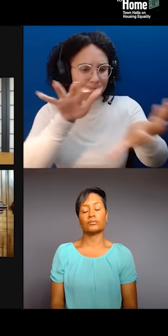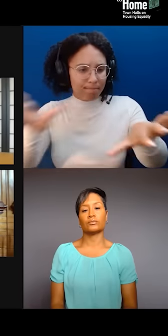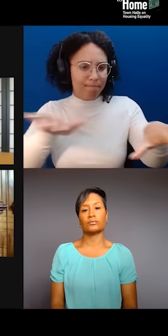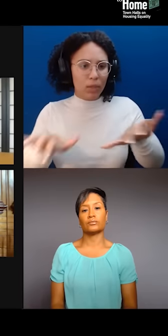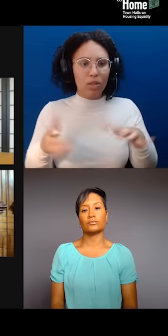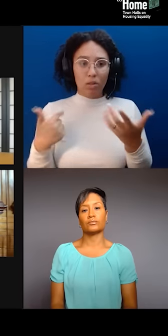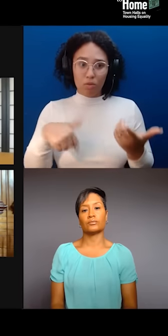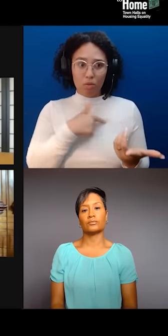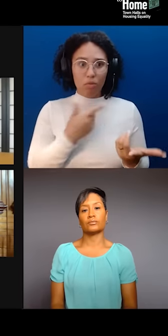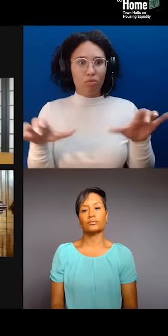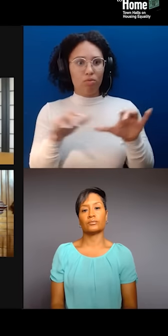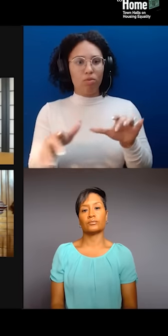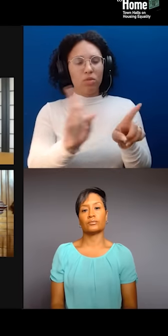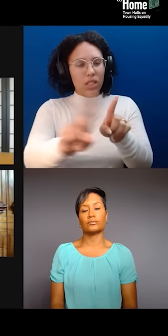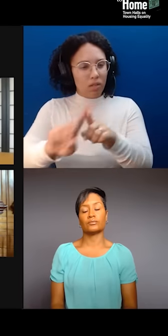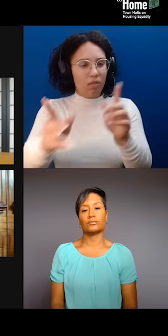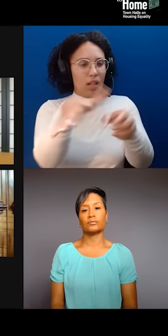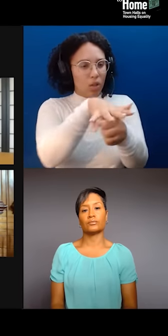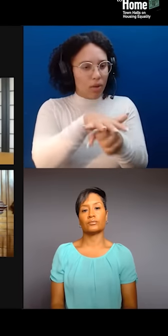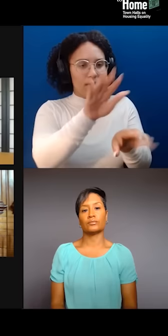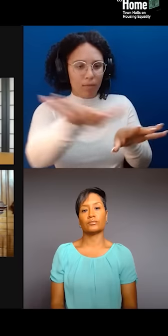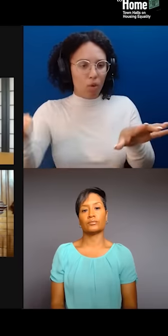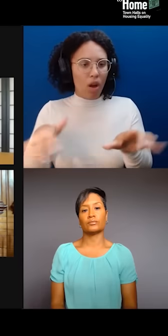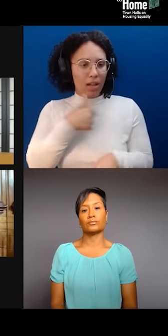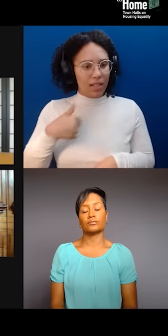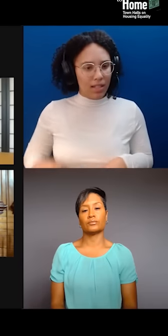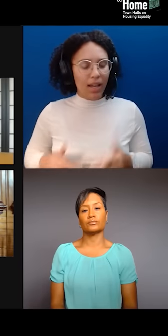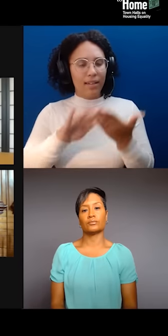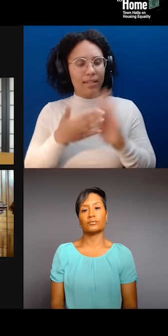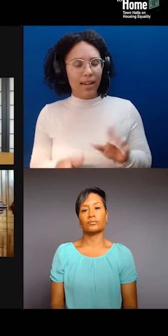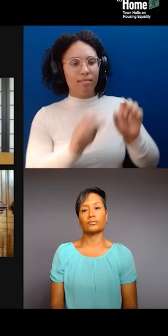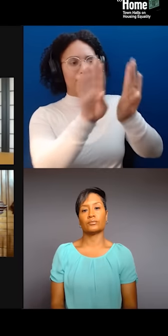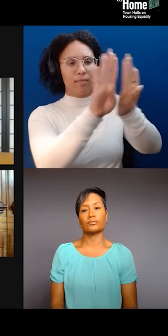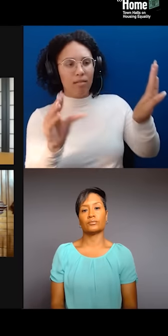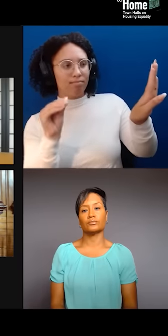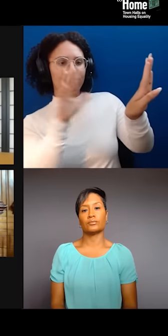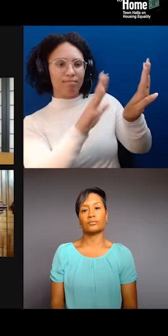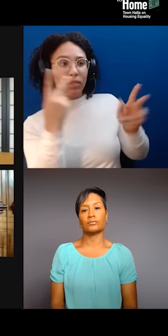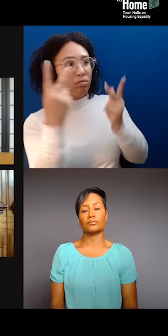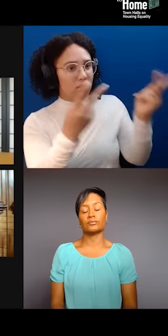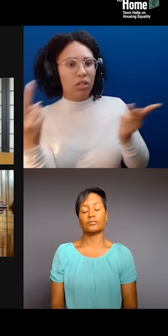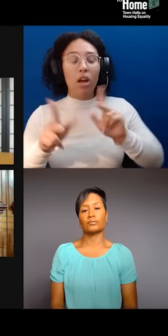And they really have been amazing. And a lot of people say, "Well, then what?" Right? But we've really elevated their stories,